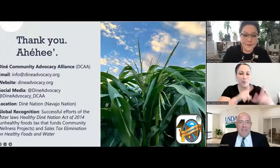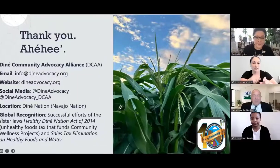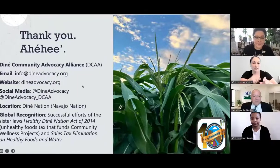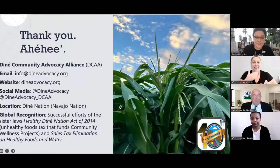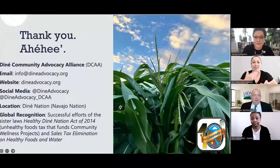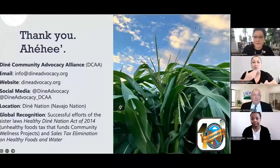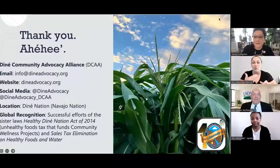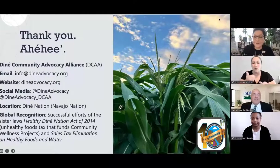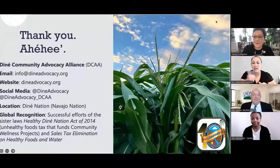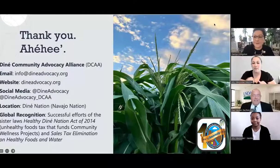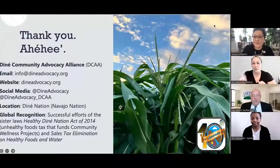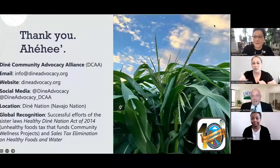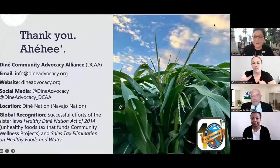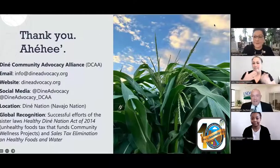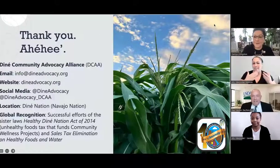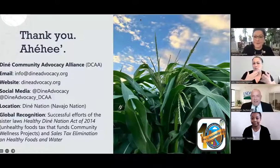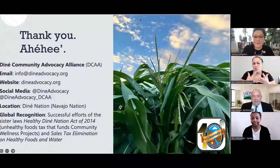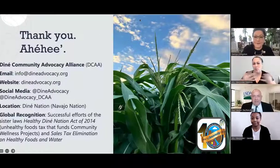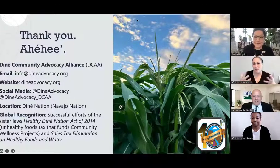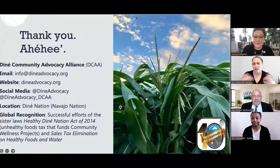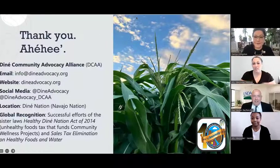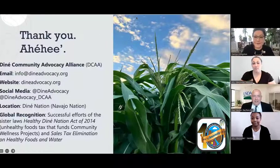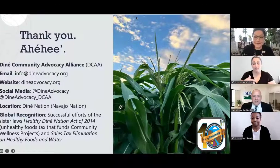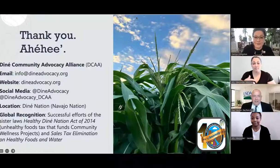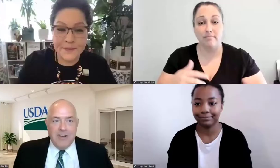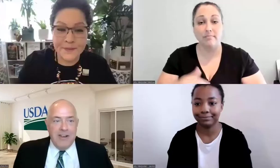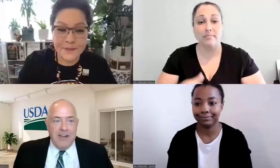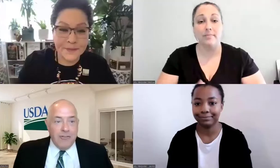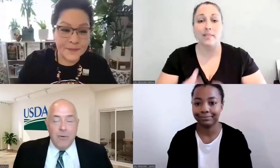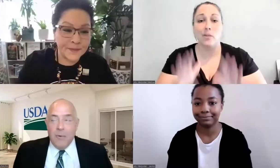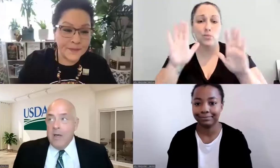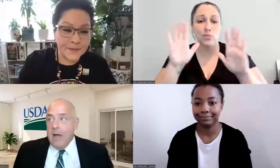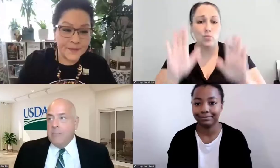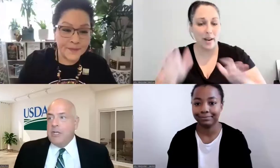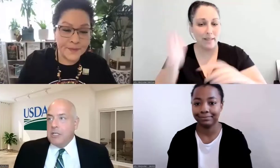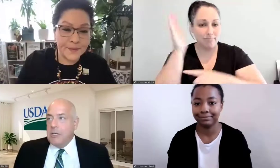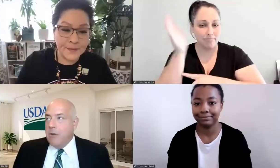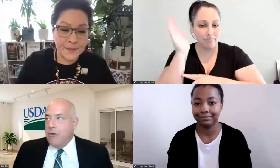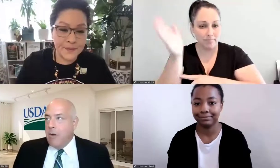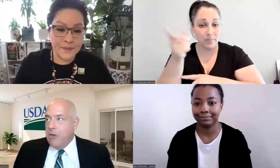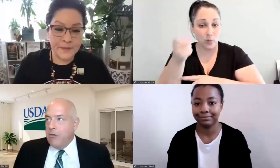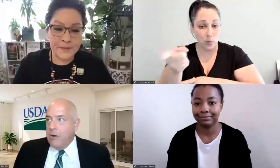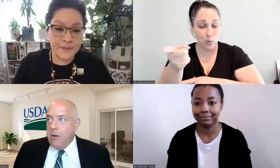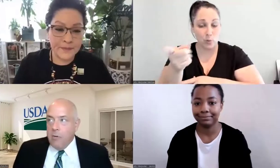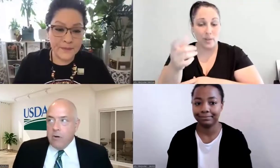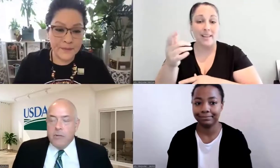Thank you so much, Ms. Livingston. That was an outstanding presentation. And as you suggested, I'm going to transition over to